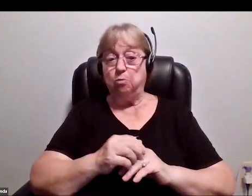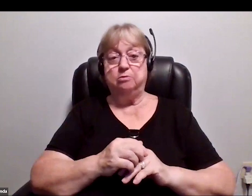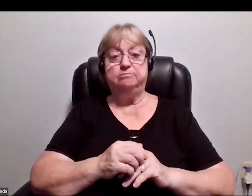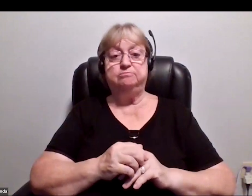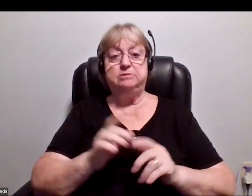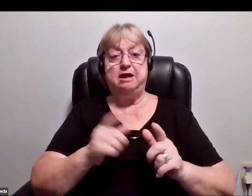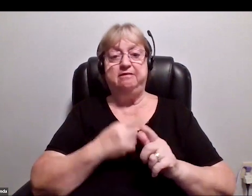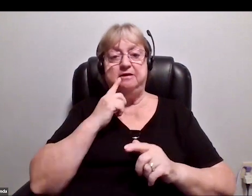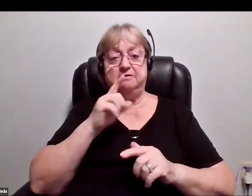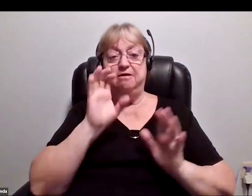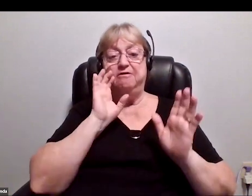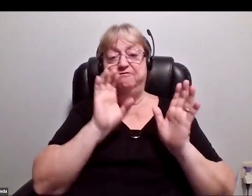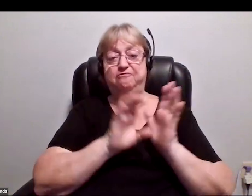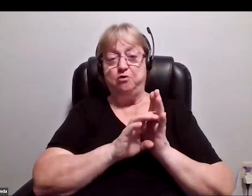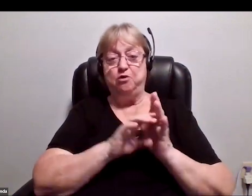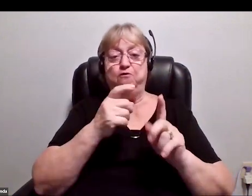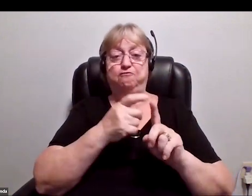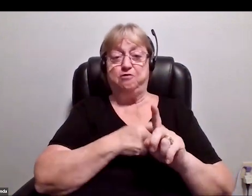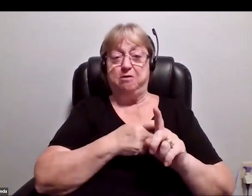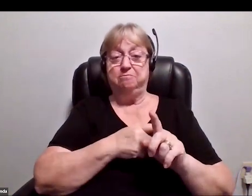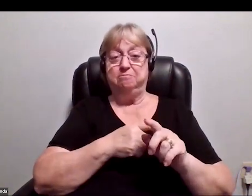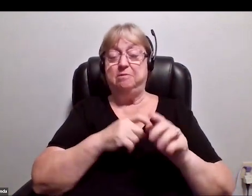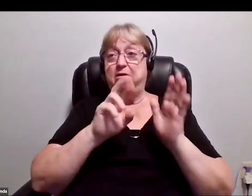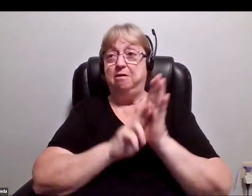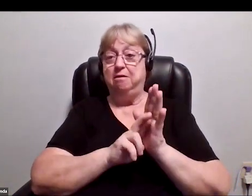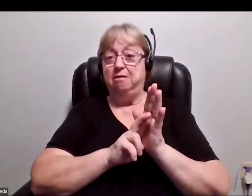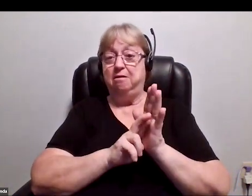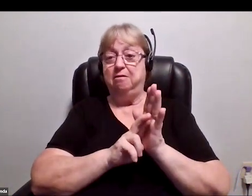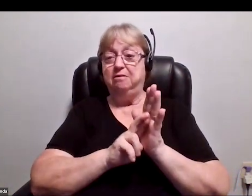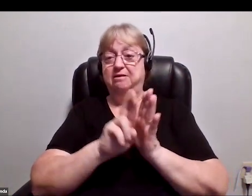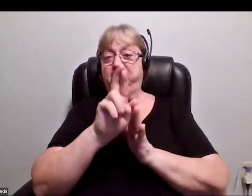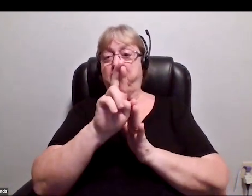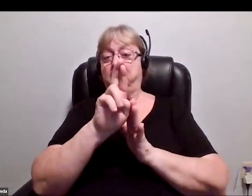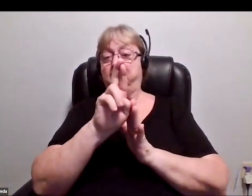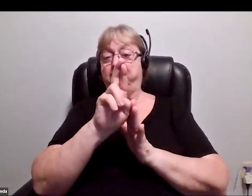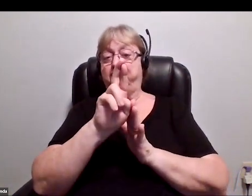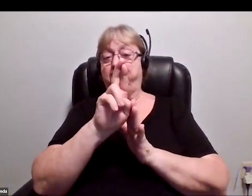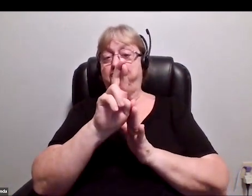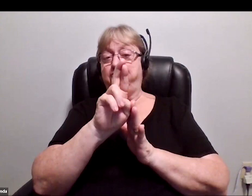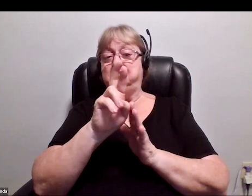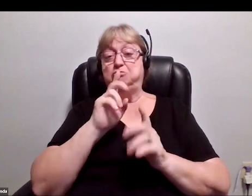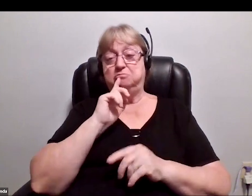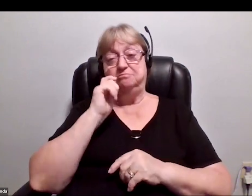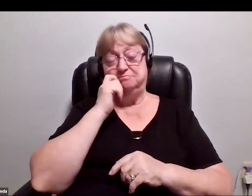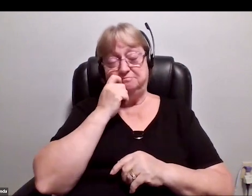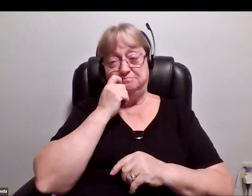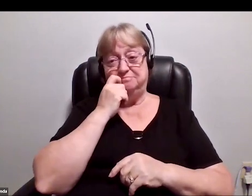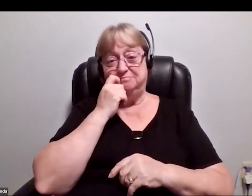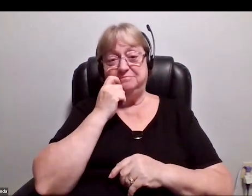Then here's a photo from the time of liftoff. It's pretty cool, and just like our little PhoneSat video,